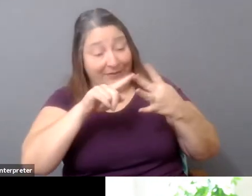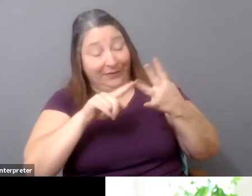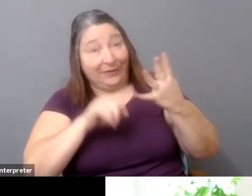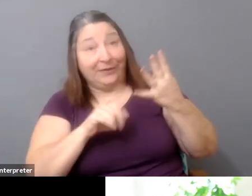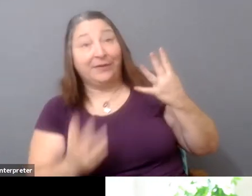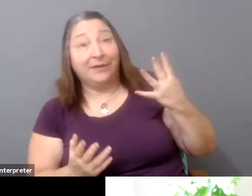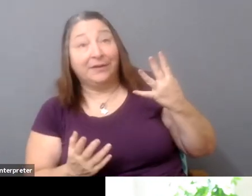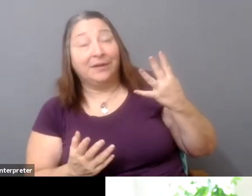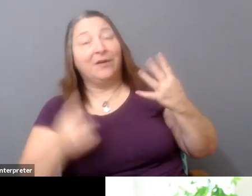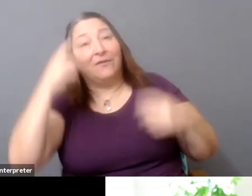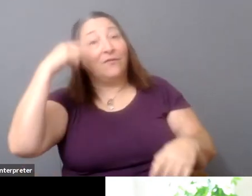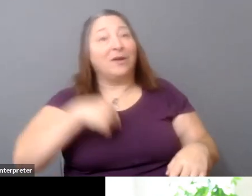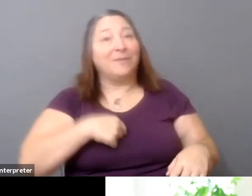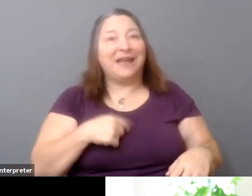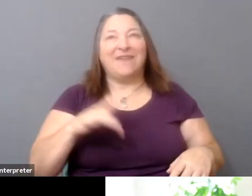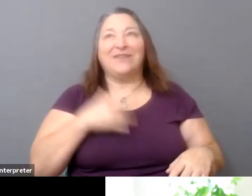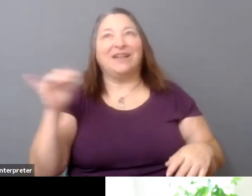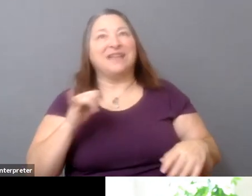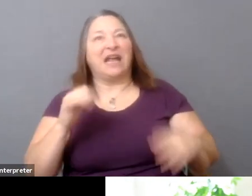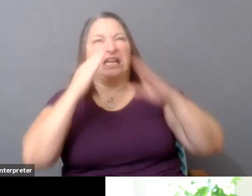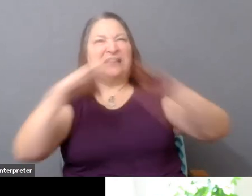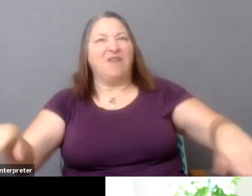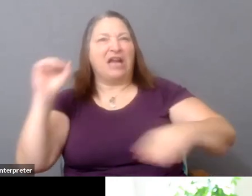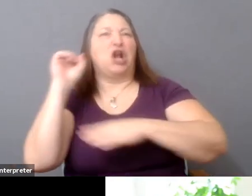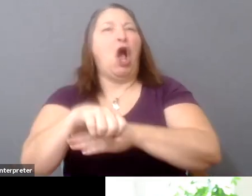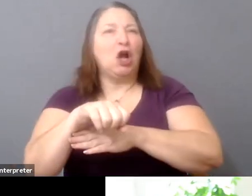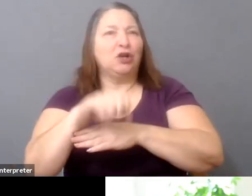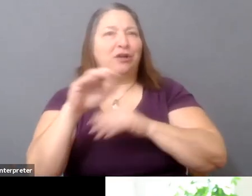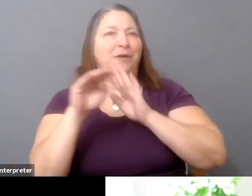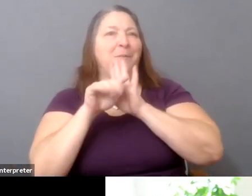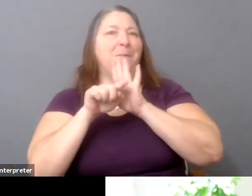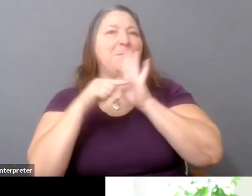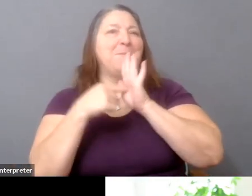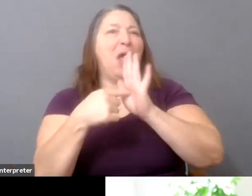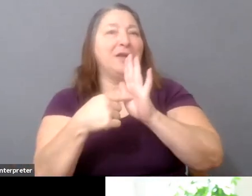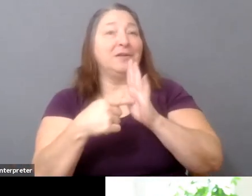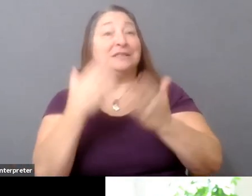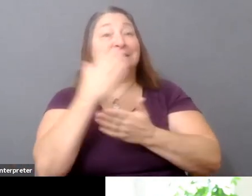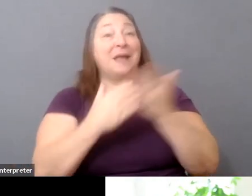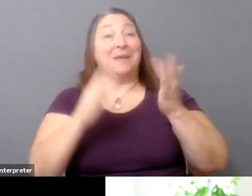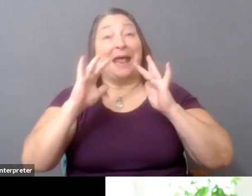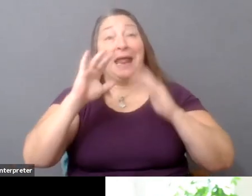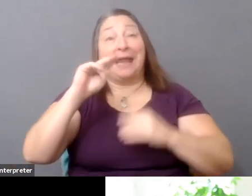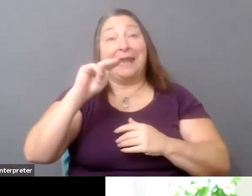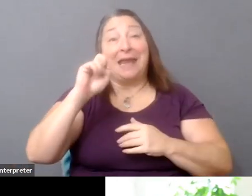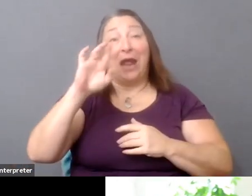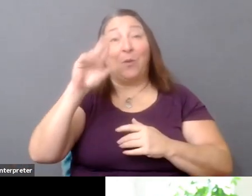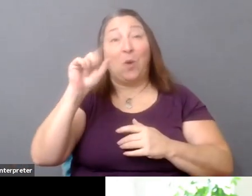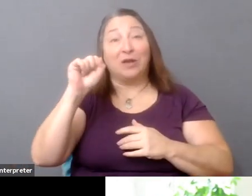like a divide-and-conquer model. You know, there's these networks that have sprung up about the, you know, kind of--